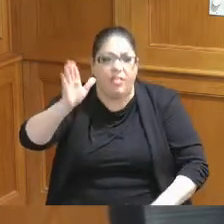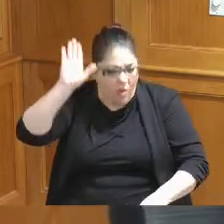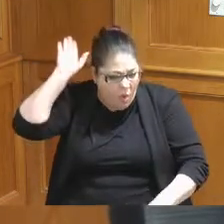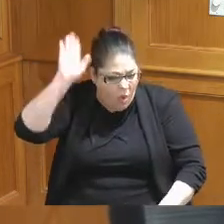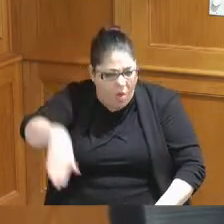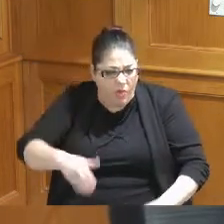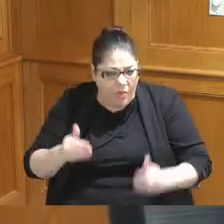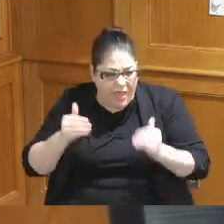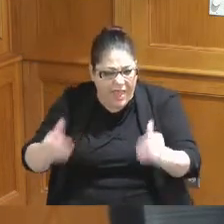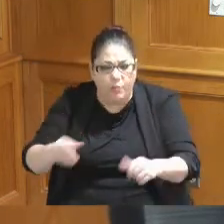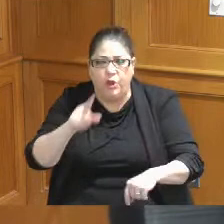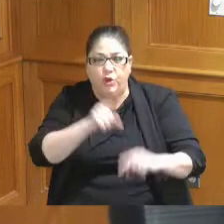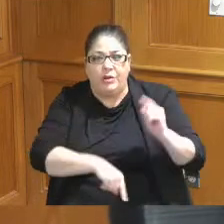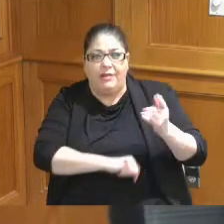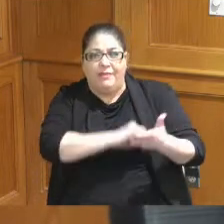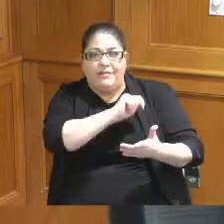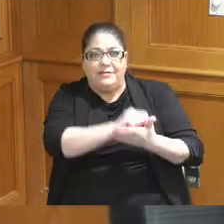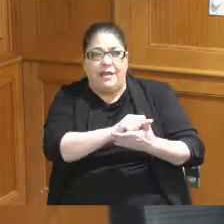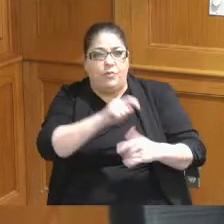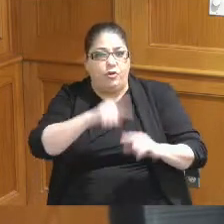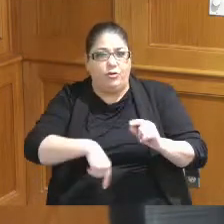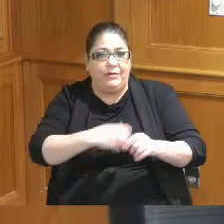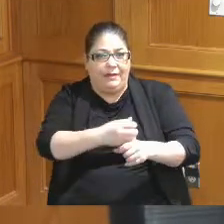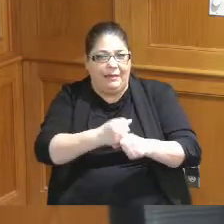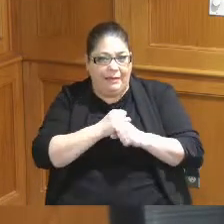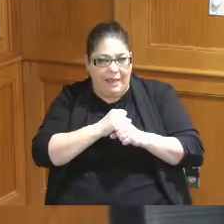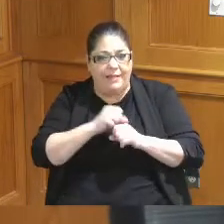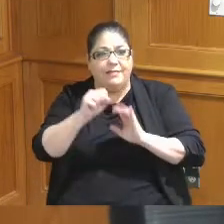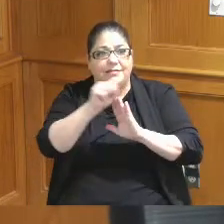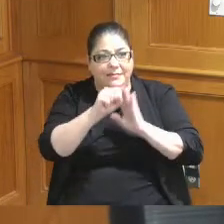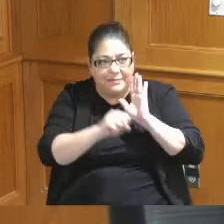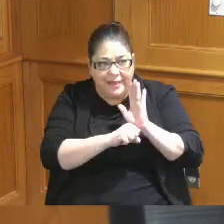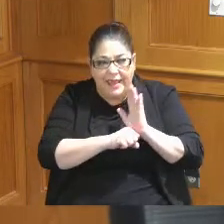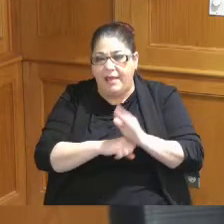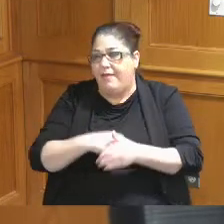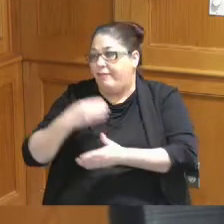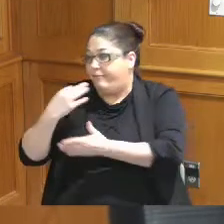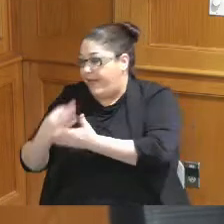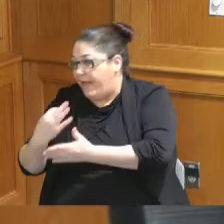we couldn't go all the way because we couldn't get the state and the financing and it's the